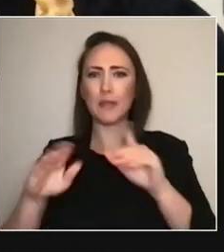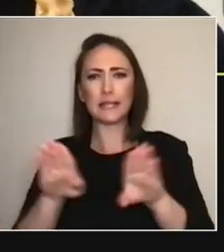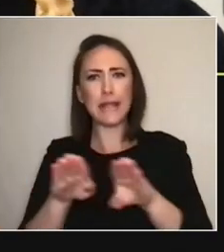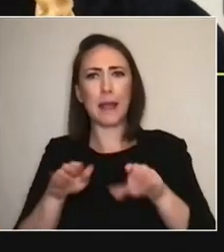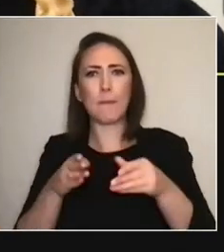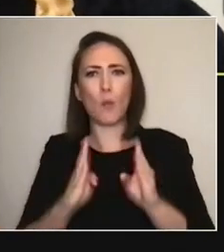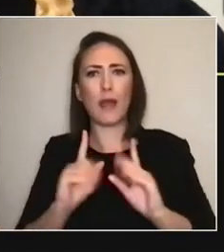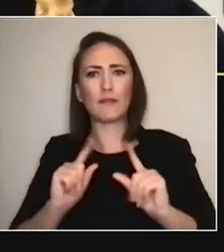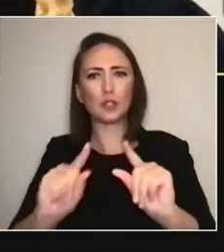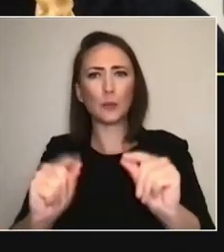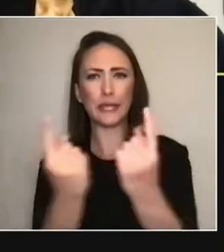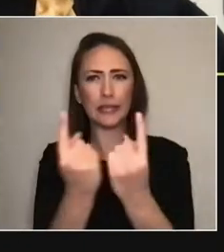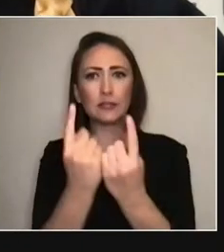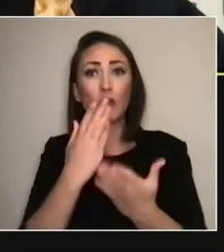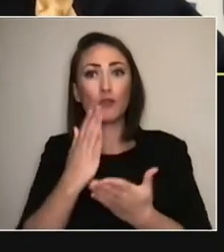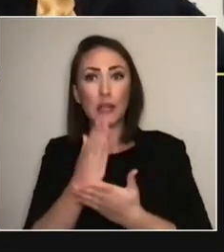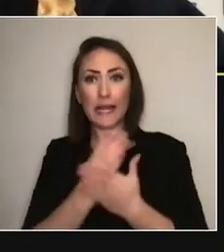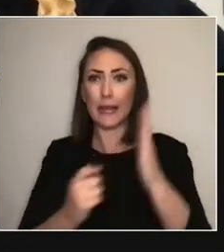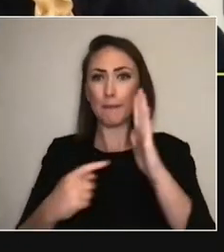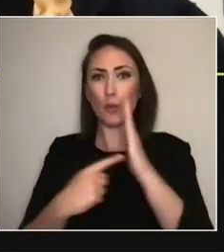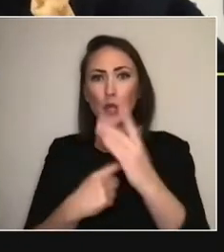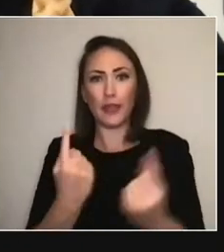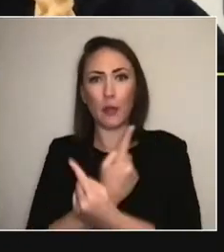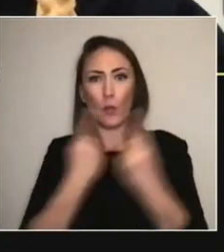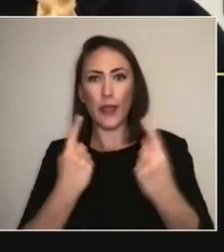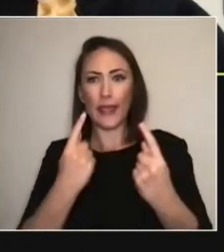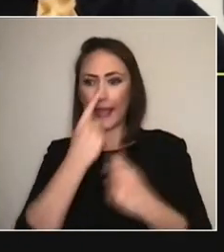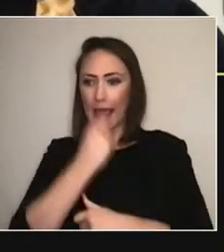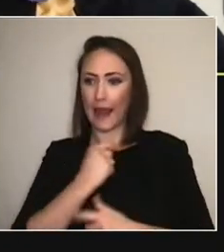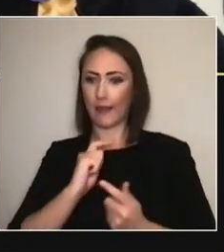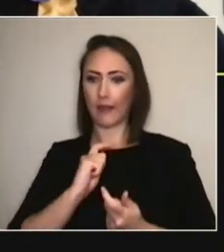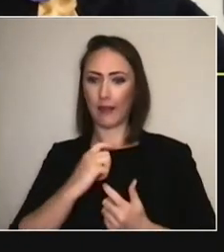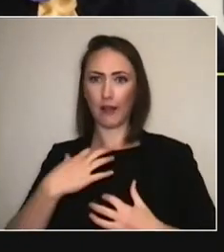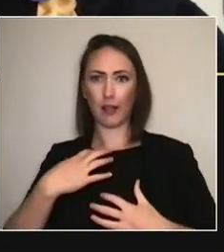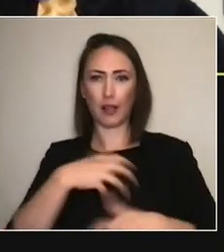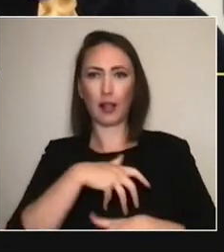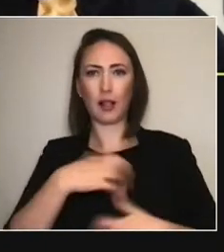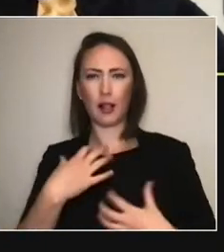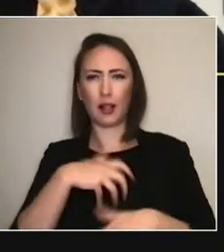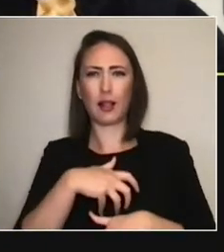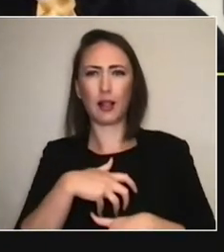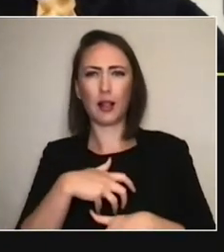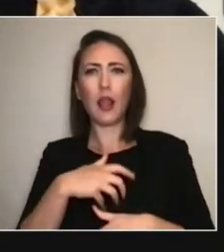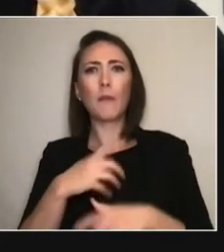how it can resonate and be relevant to the audience. Yeah. - Yeah. I mean,